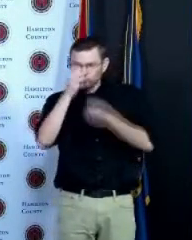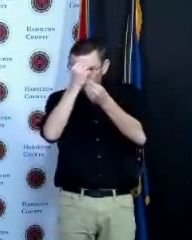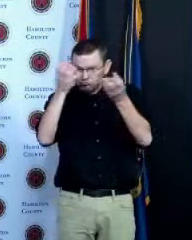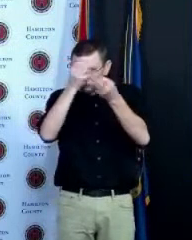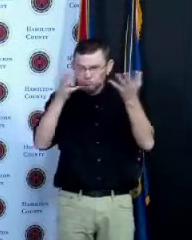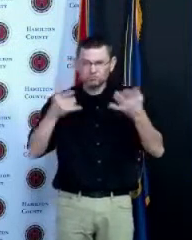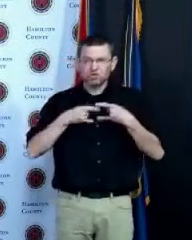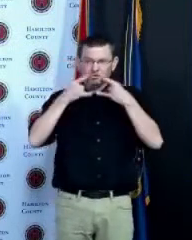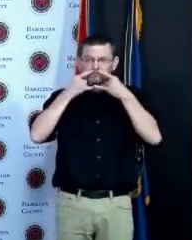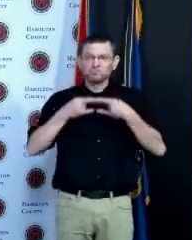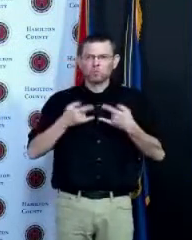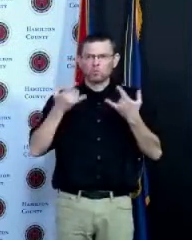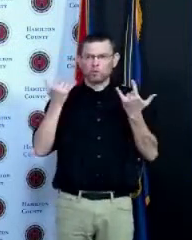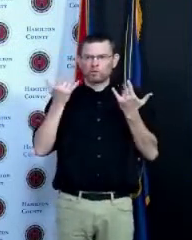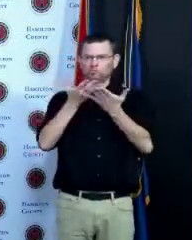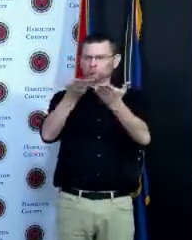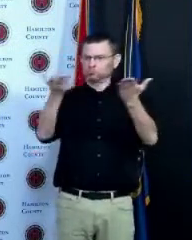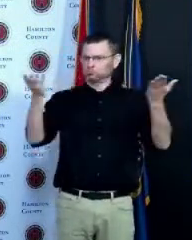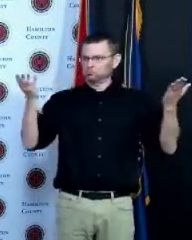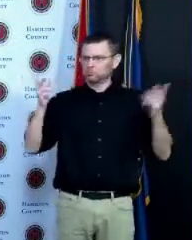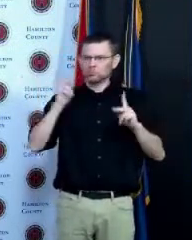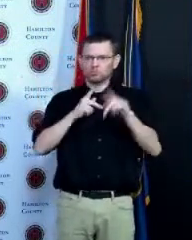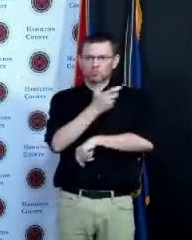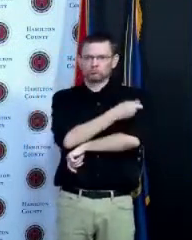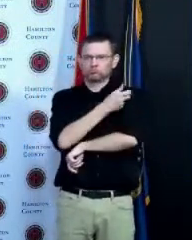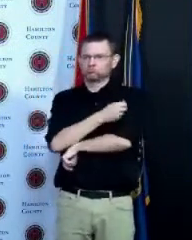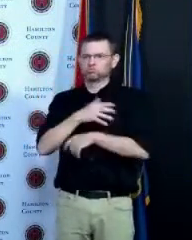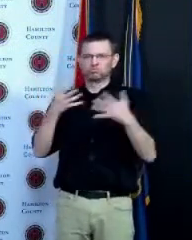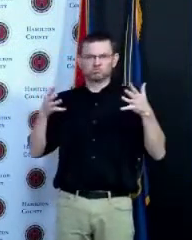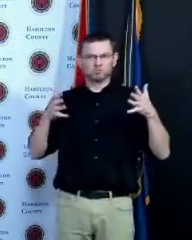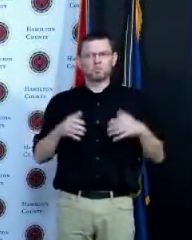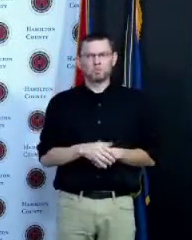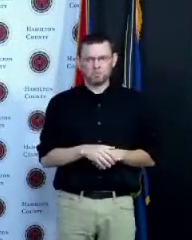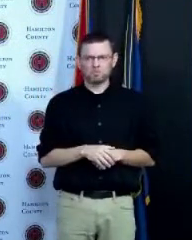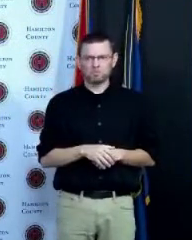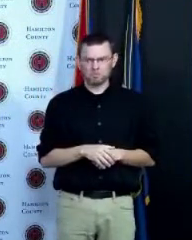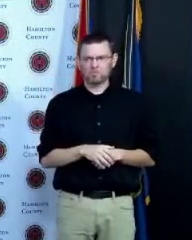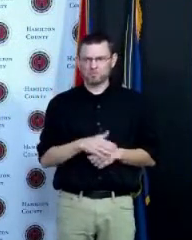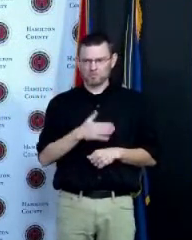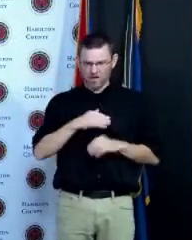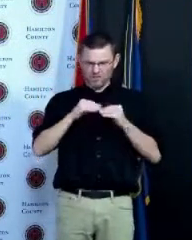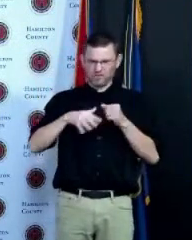us have now been vaccinated and I pay attention to people like Jack Crumley who Crumley despite the